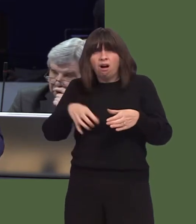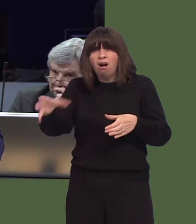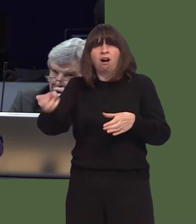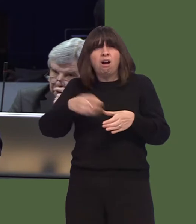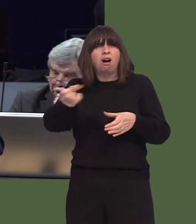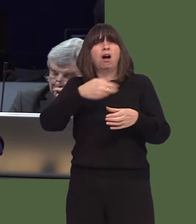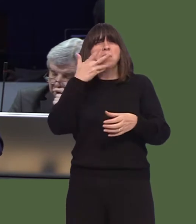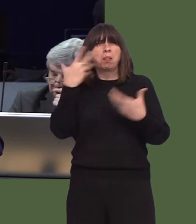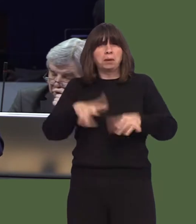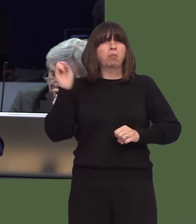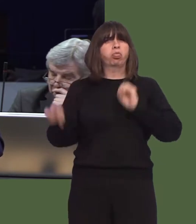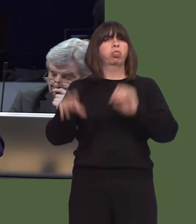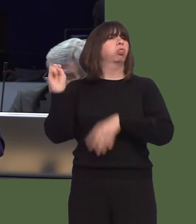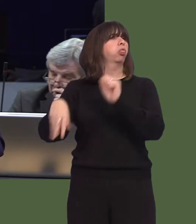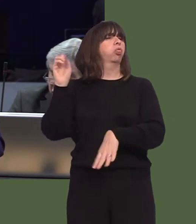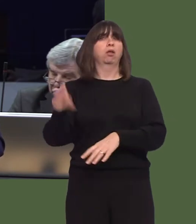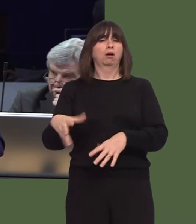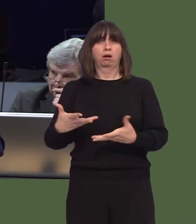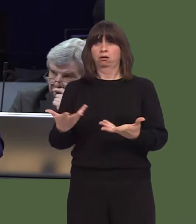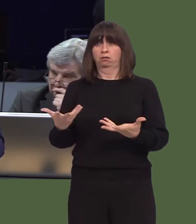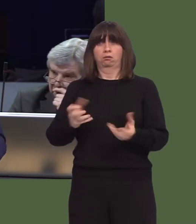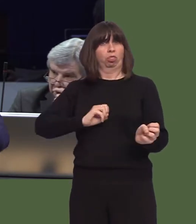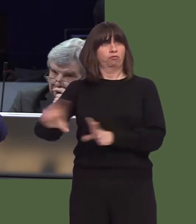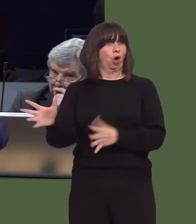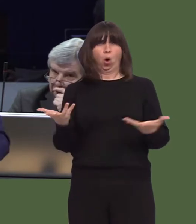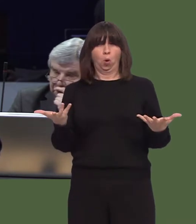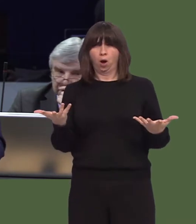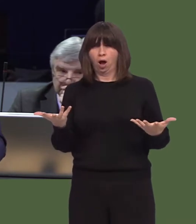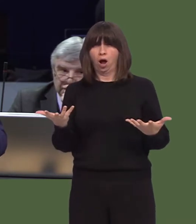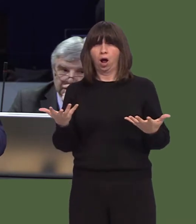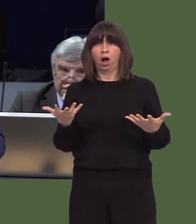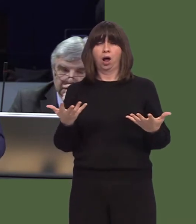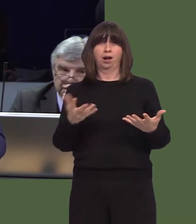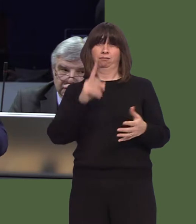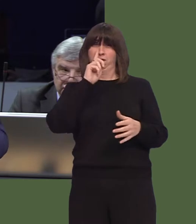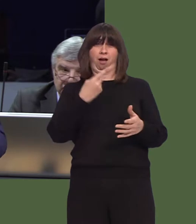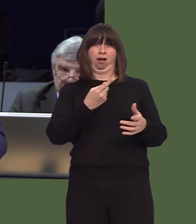Nid oes angen lefi latte yng Nghymru, achos mae gyda chi, fel rydych yn ei ddweud, gynllun